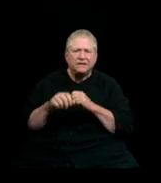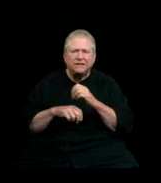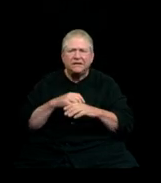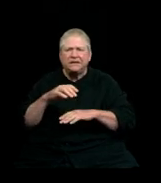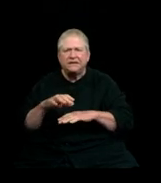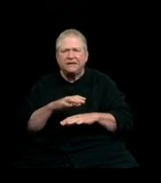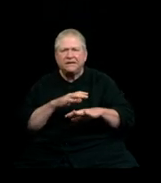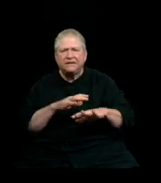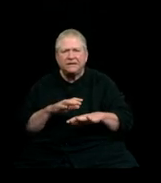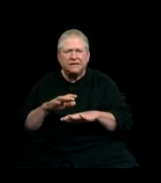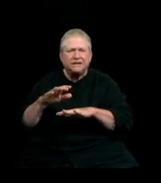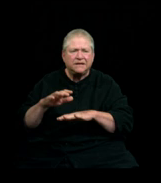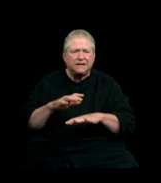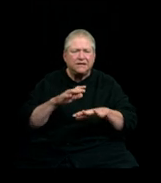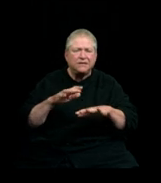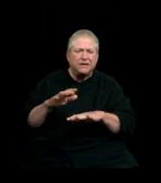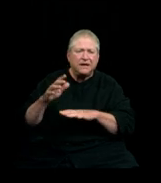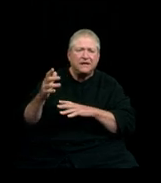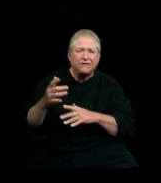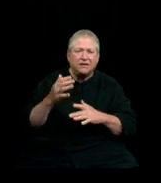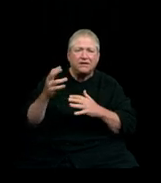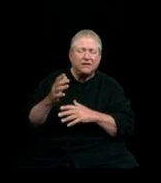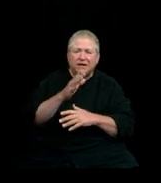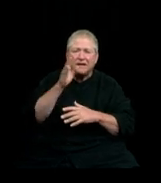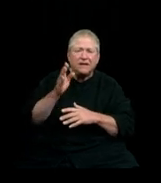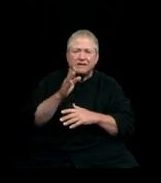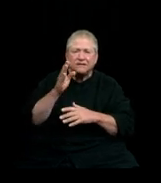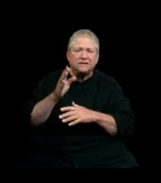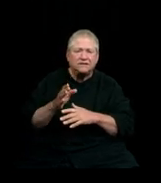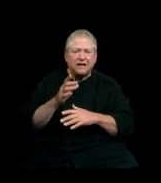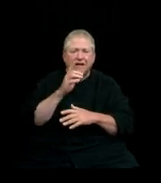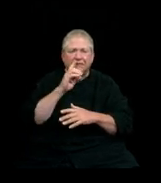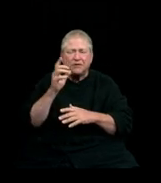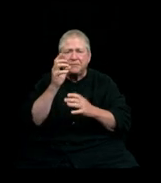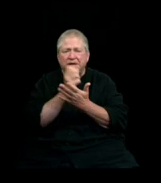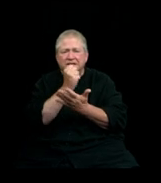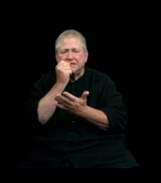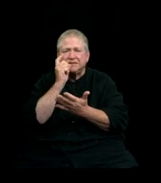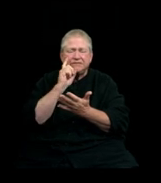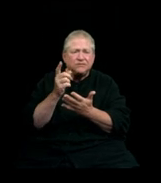Wait but never miss your chance